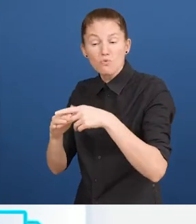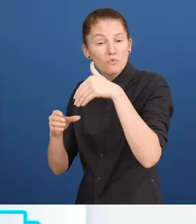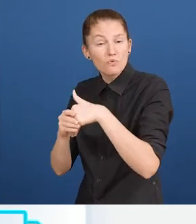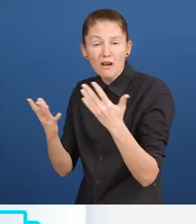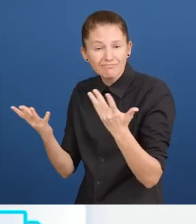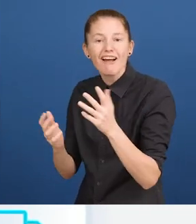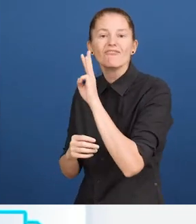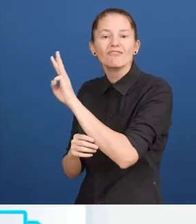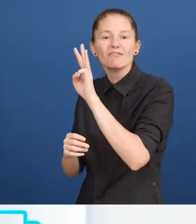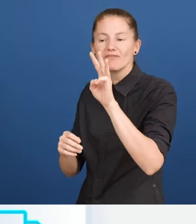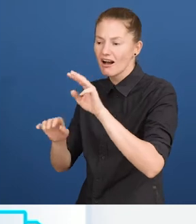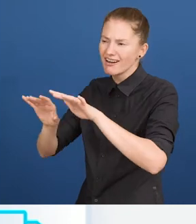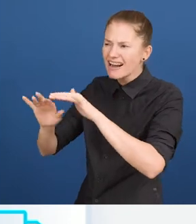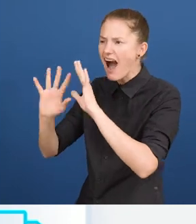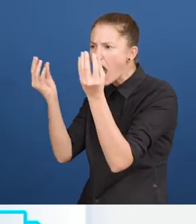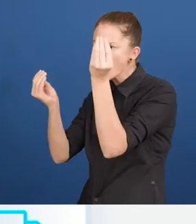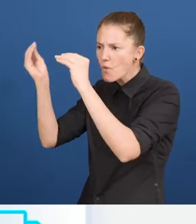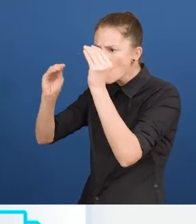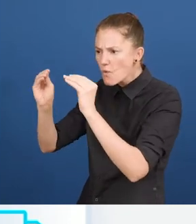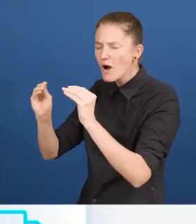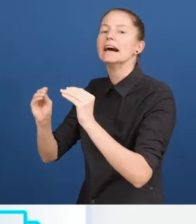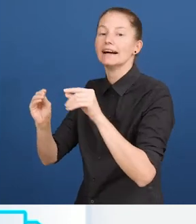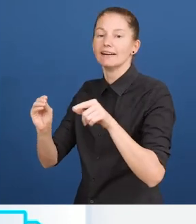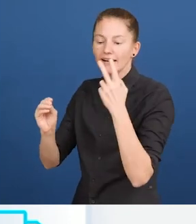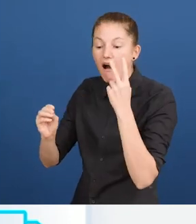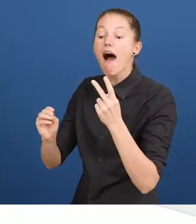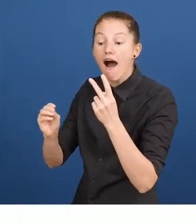and inclusive. The toolkit contains eight topics